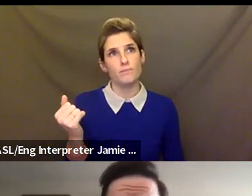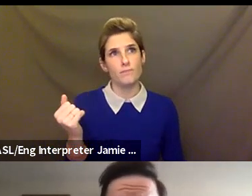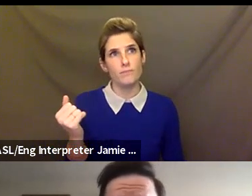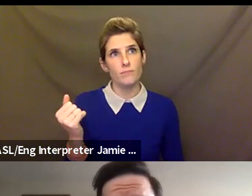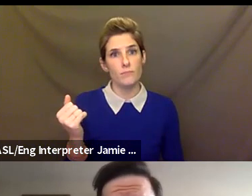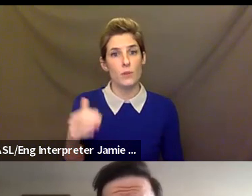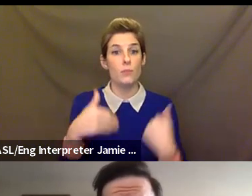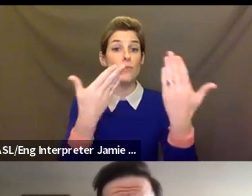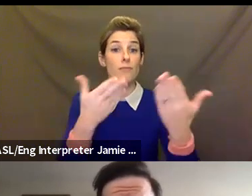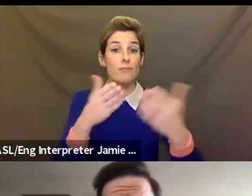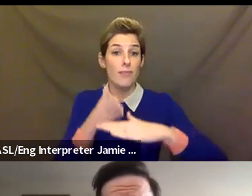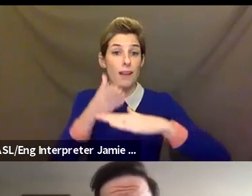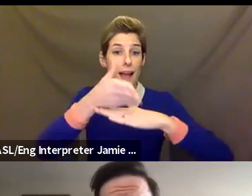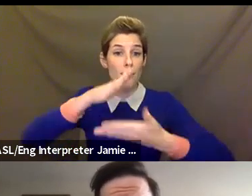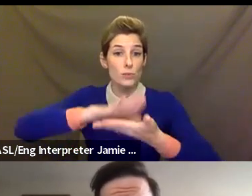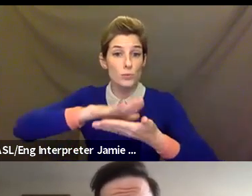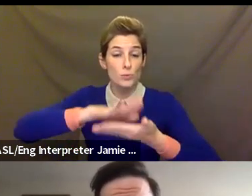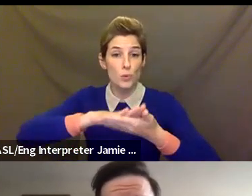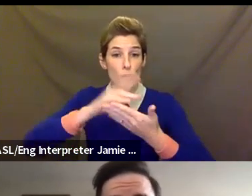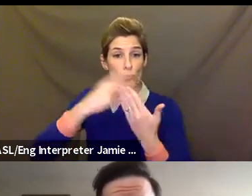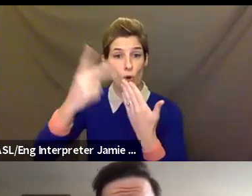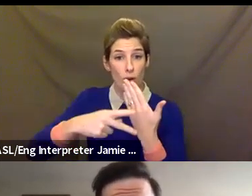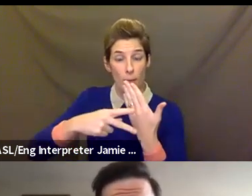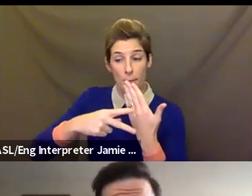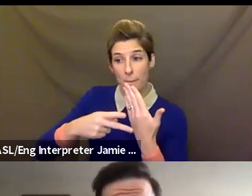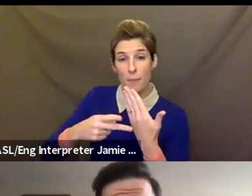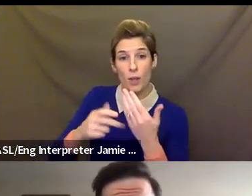school programming and intergenerational programming.